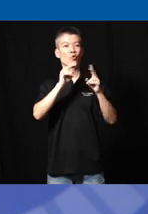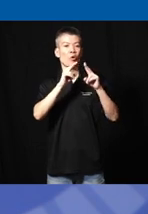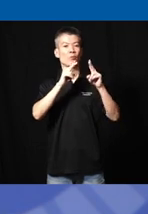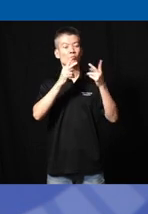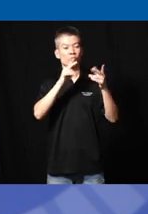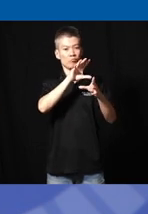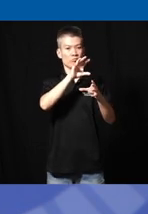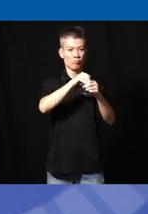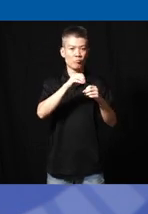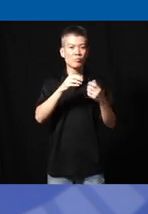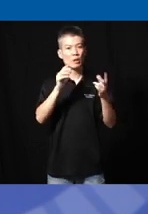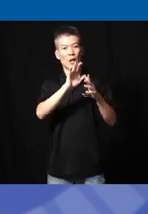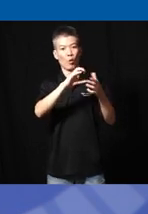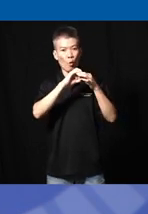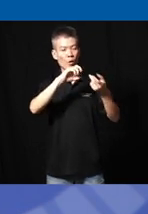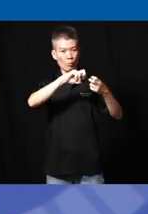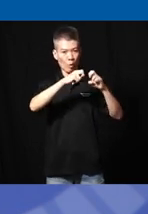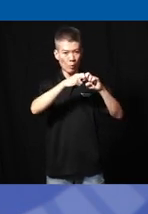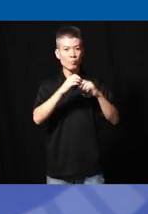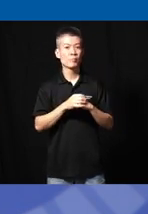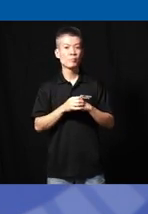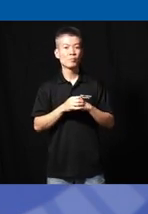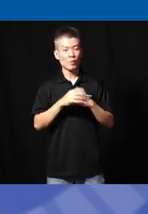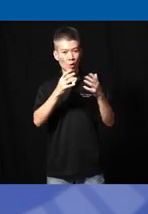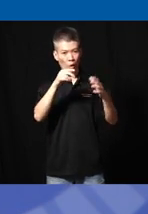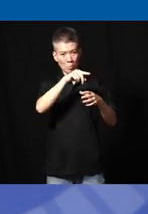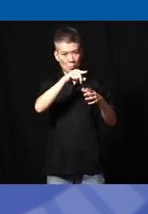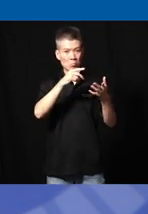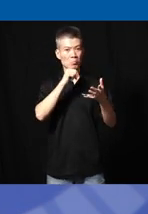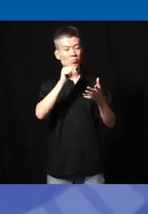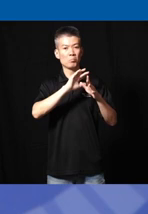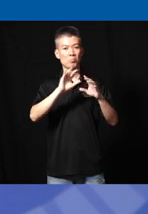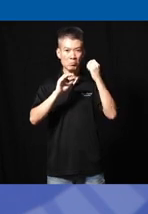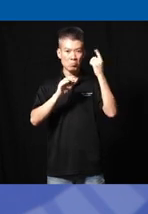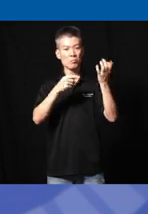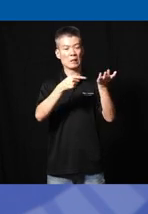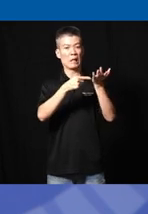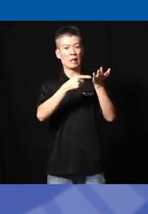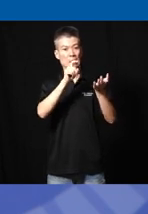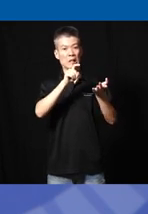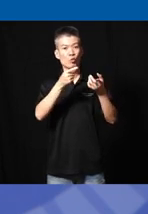embroiled in their own problems and lot of them didn't understand the tech that needed to happen